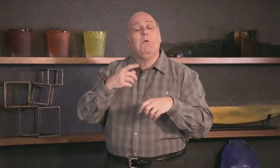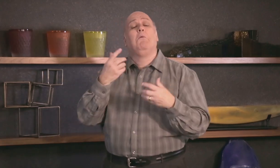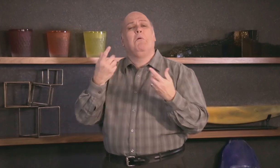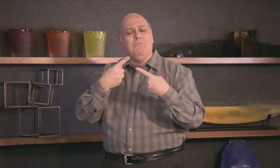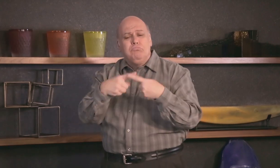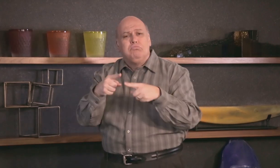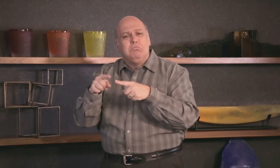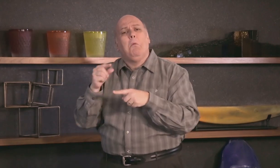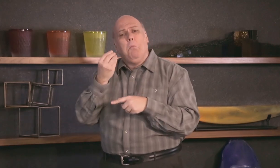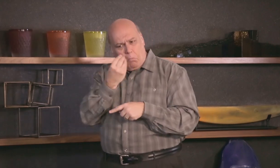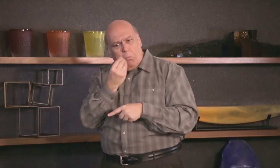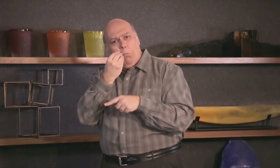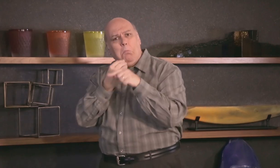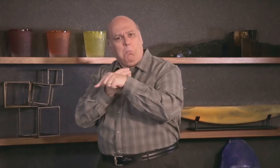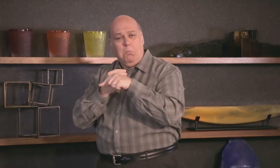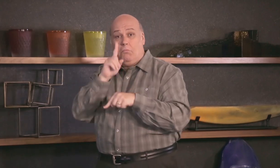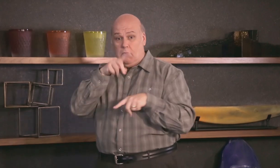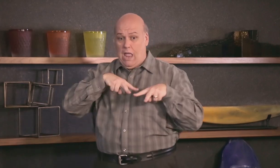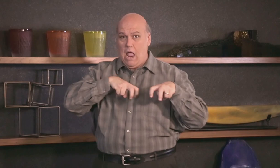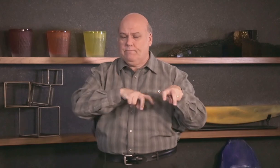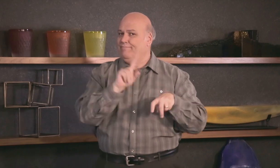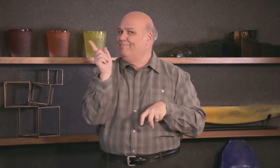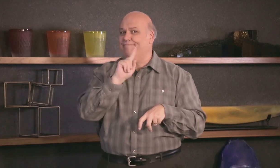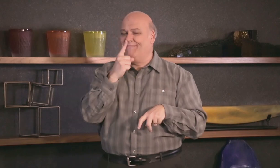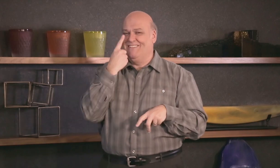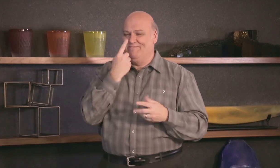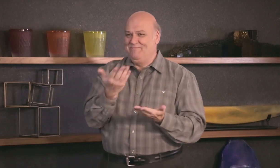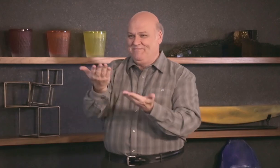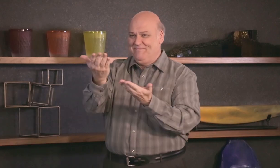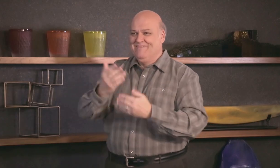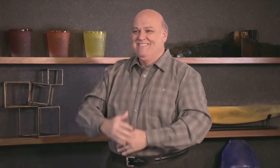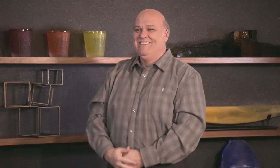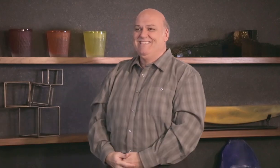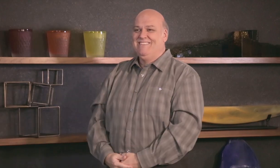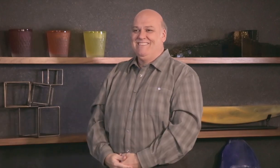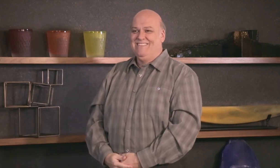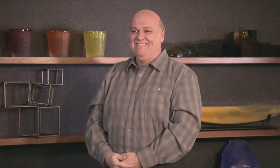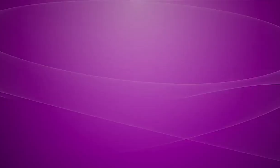so on but not animals. Let's see one vegetarian recipe.